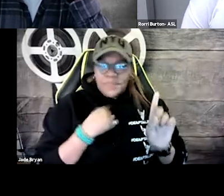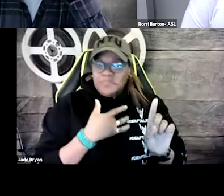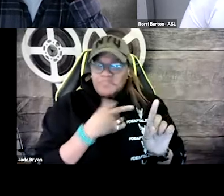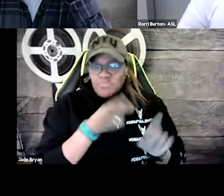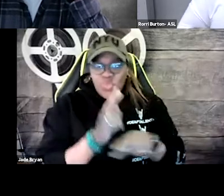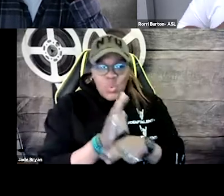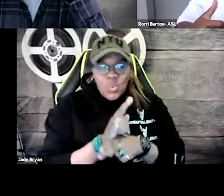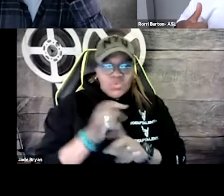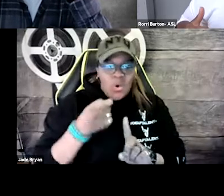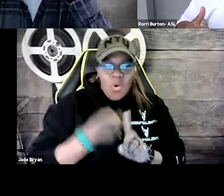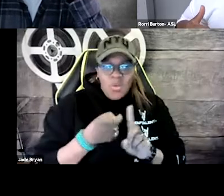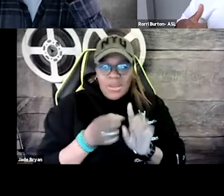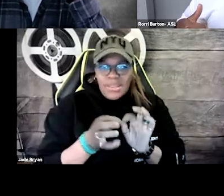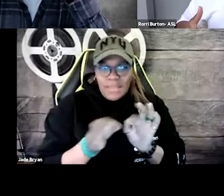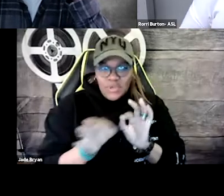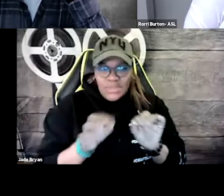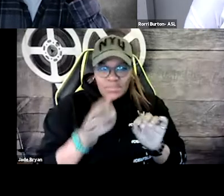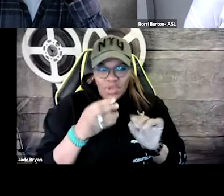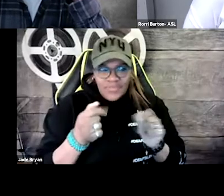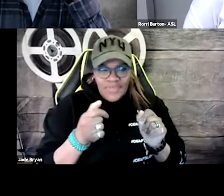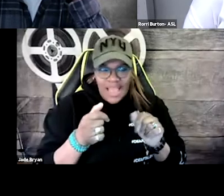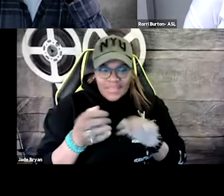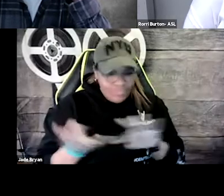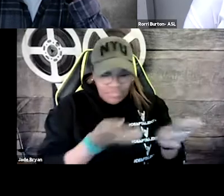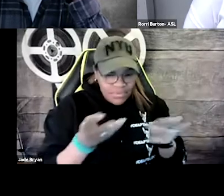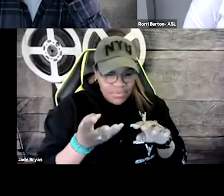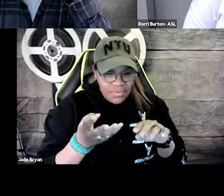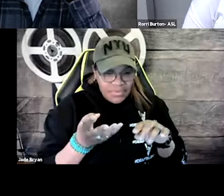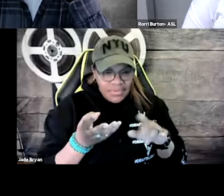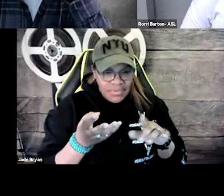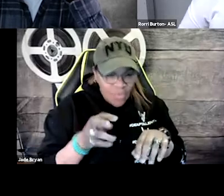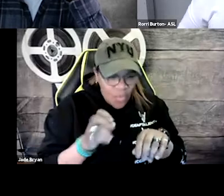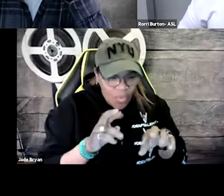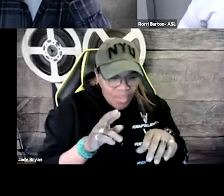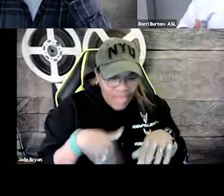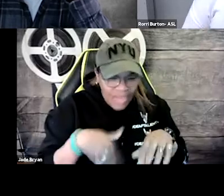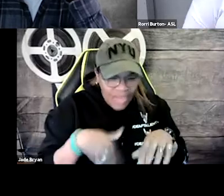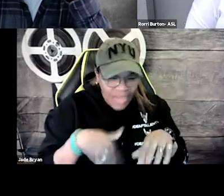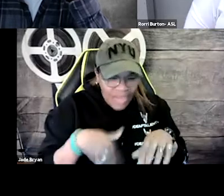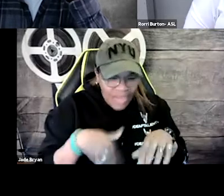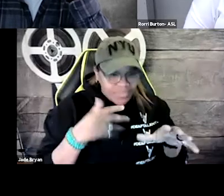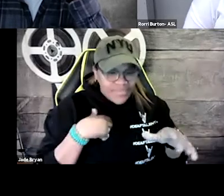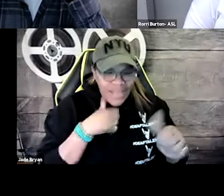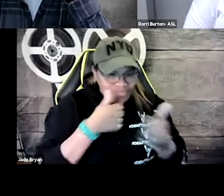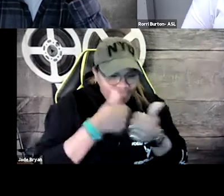but it'll be kind of a lag and then it'll catch up and it will go really fast, and then there's a lag and then it catches up and it goes really fast and you're